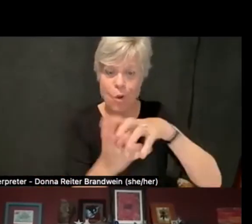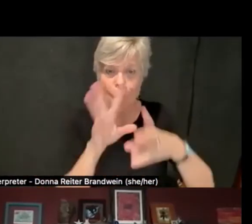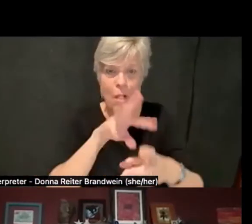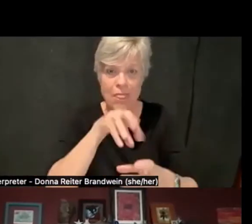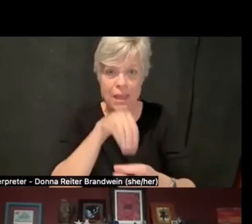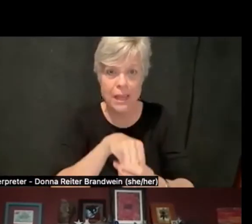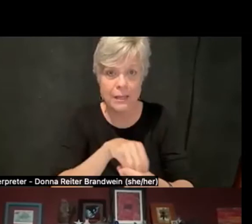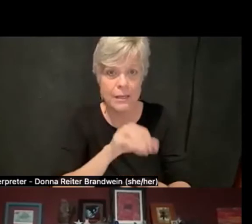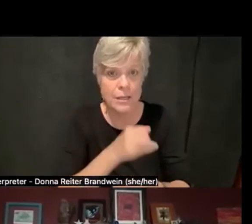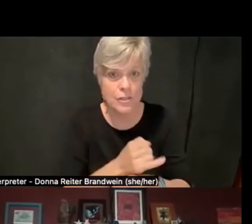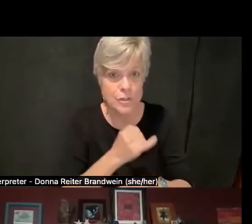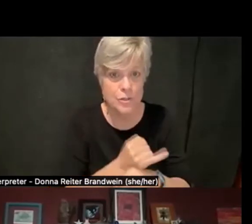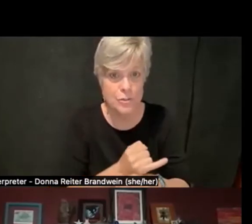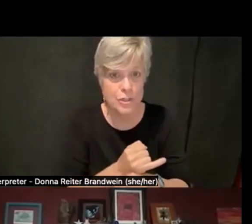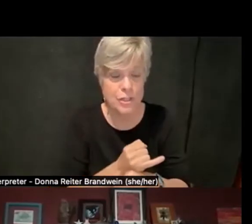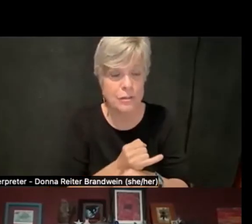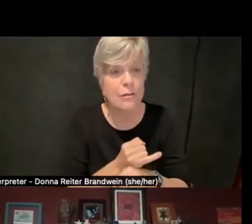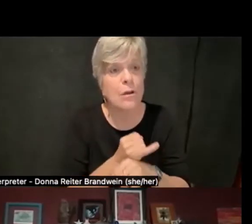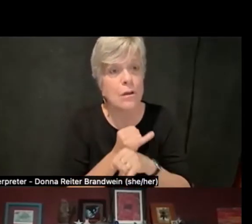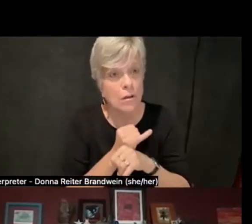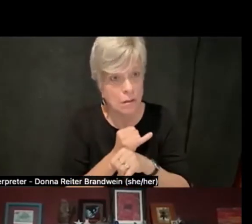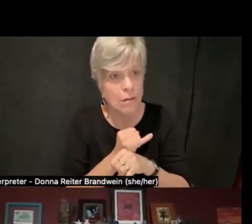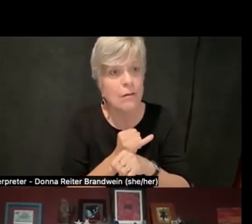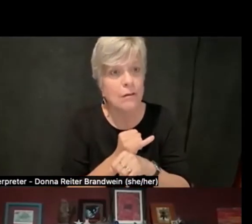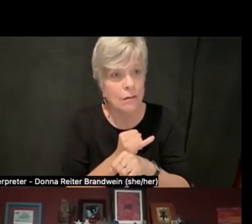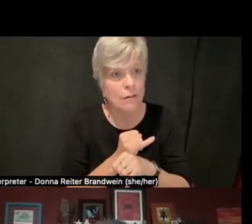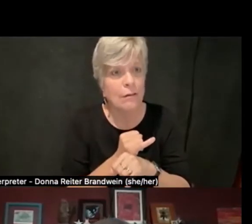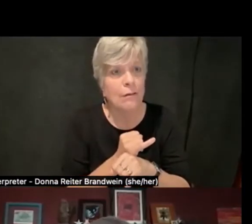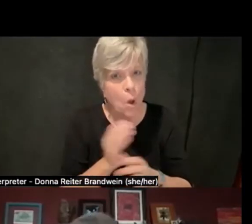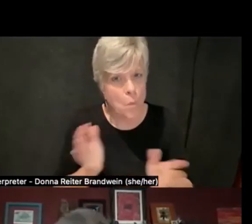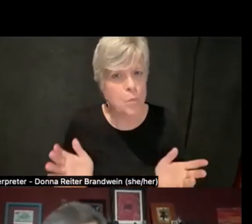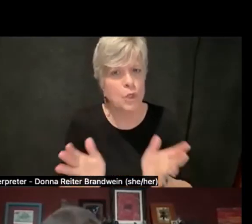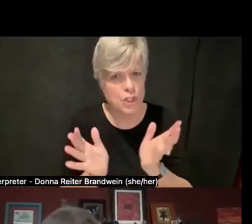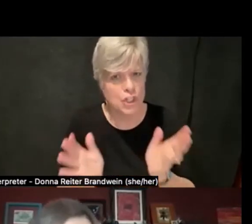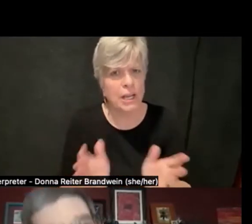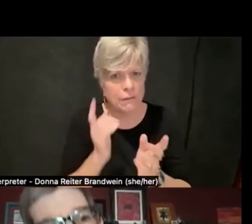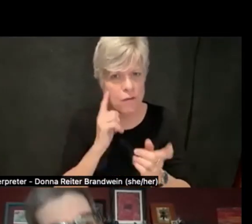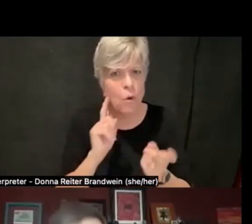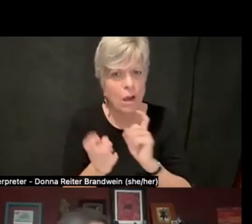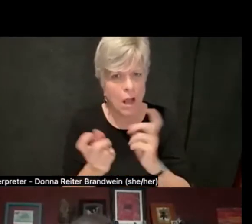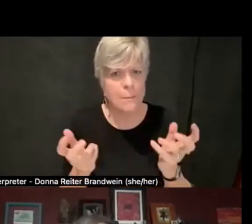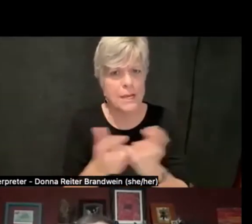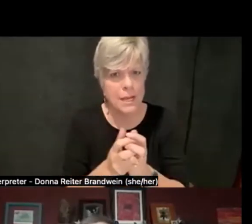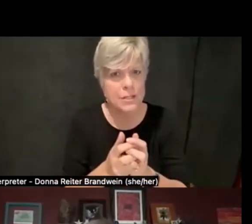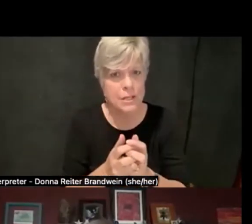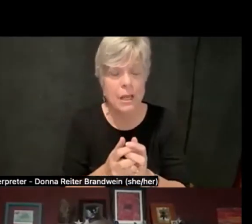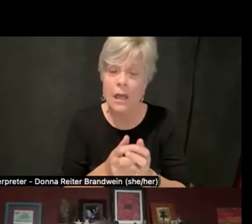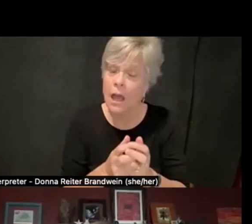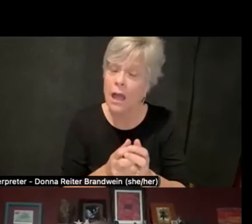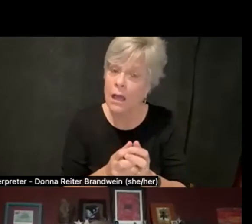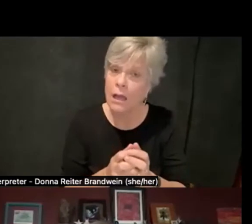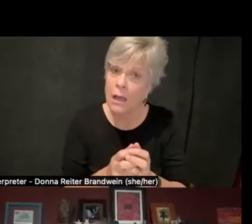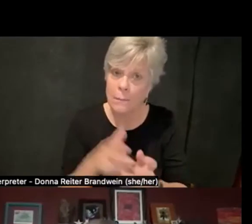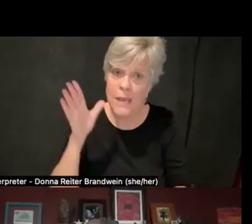definitely pushing for accommodations and being stubborn plays a huge role.